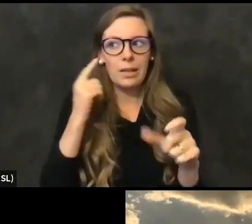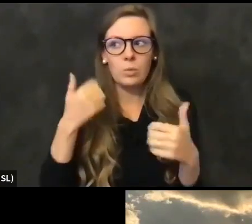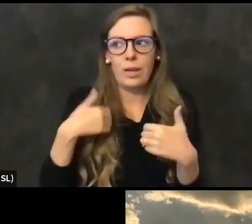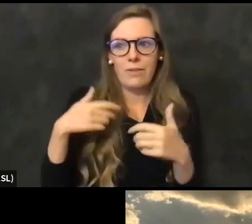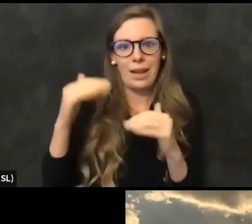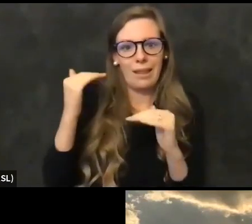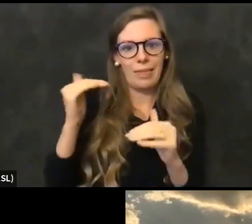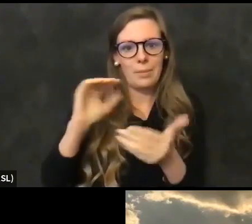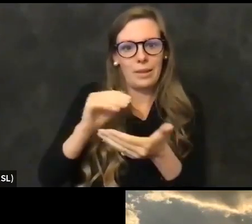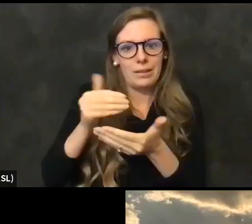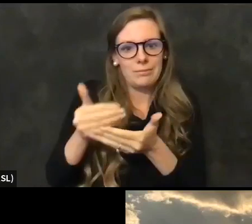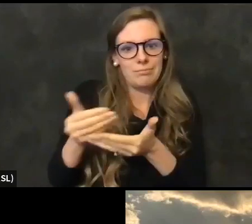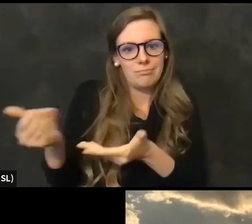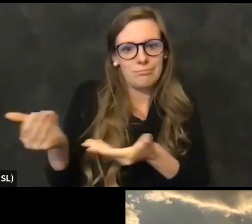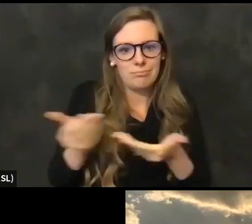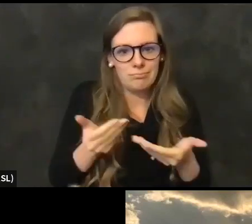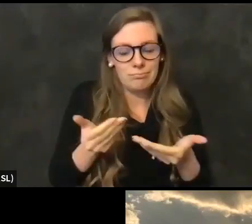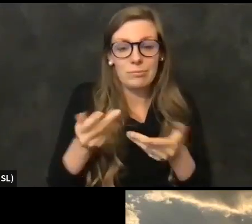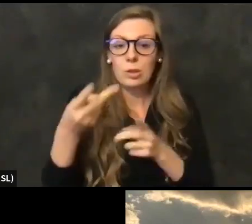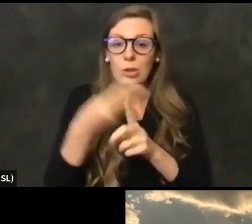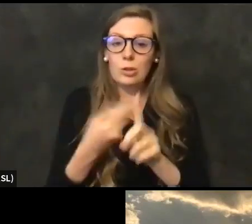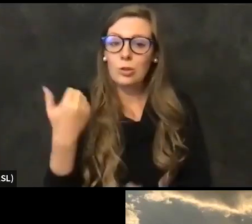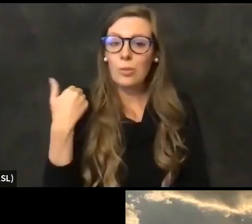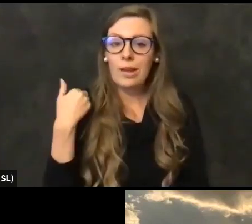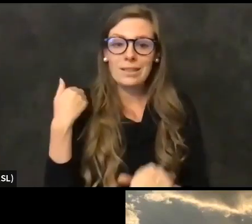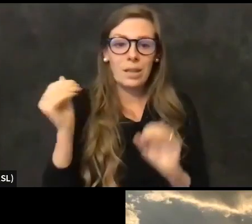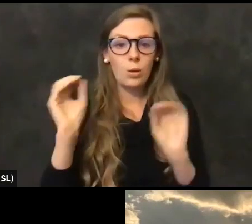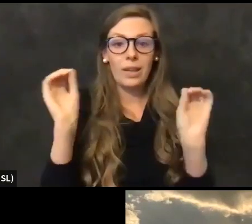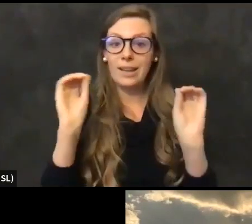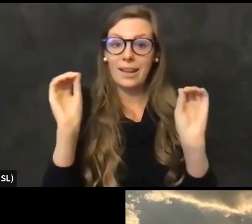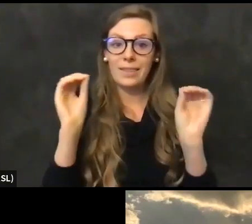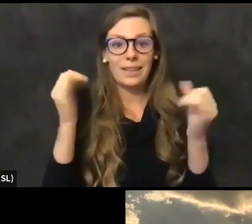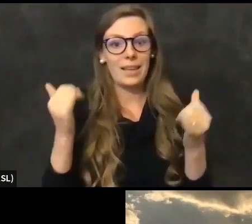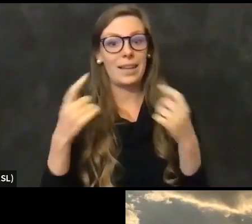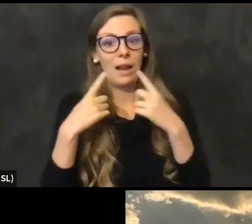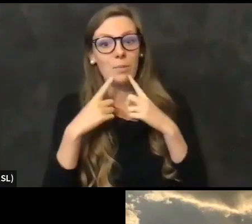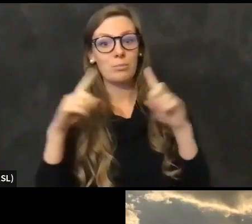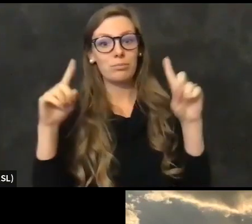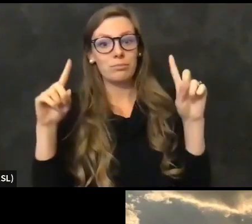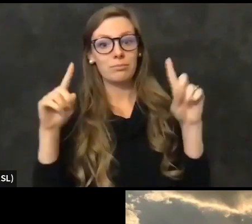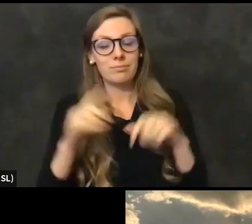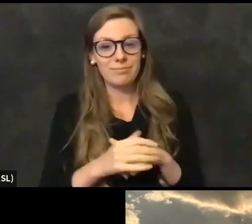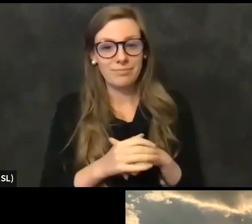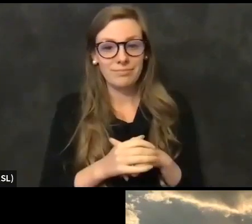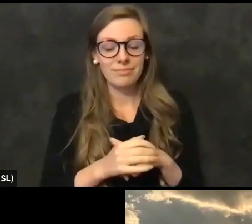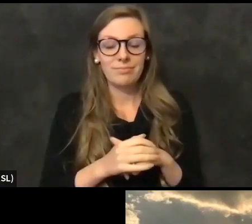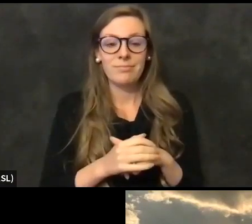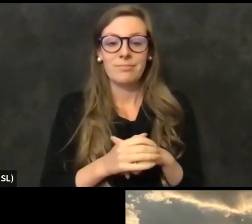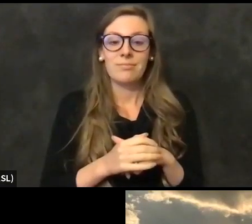received and that two months ago we didn't even have a single vaccine. No one did it. Over the course of just seven weeks, we